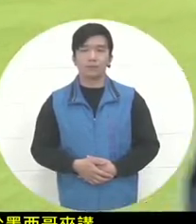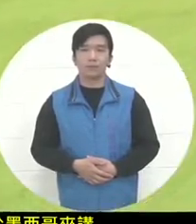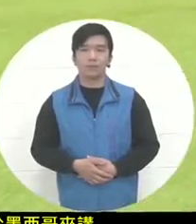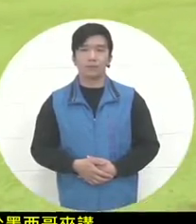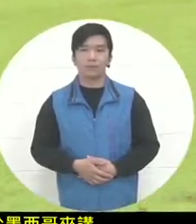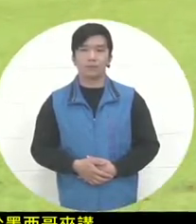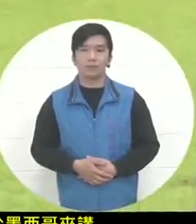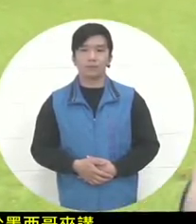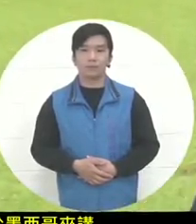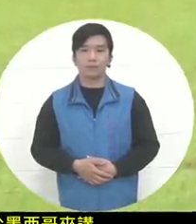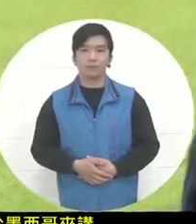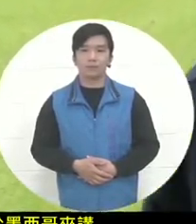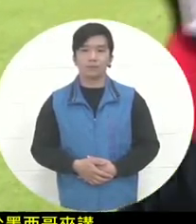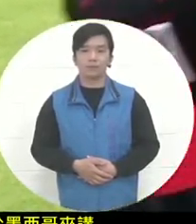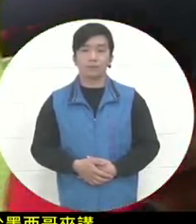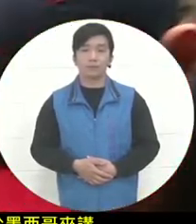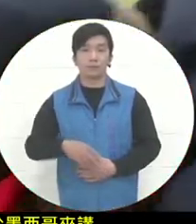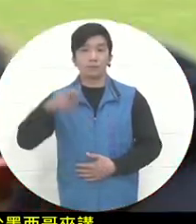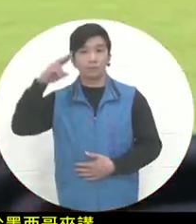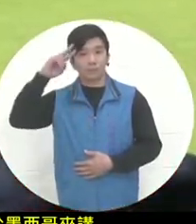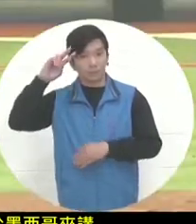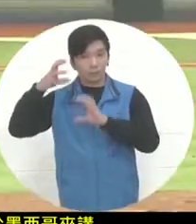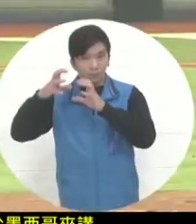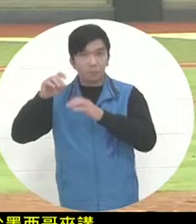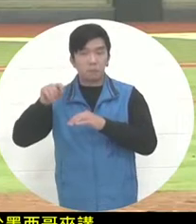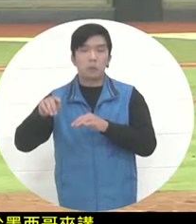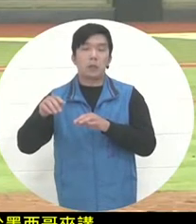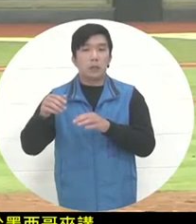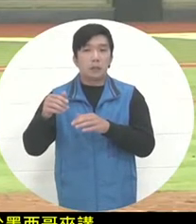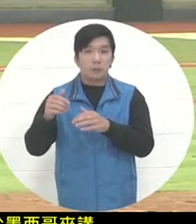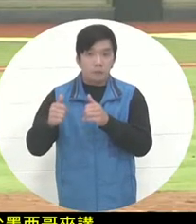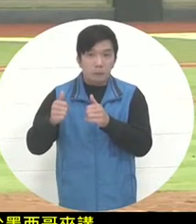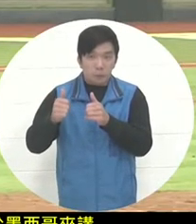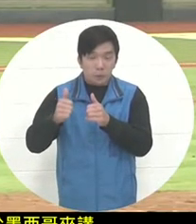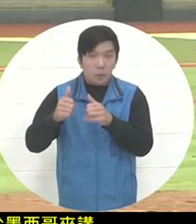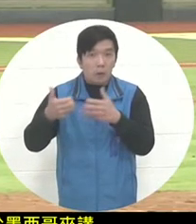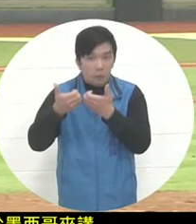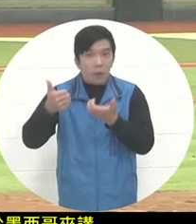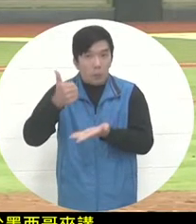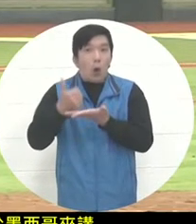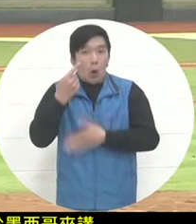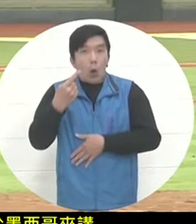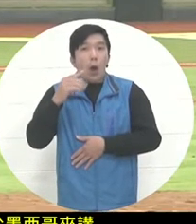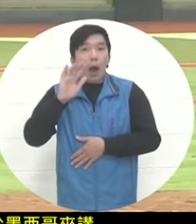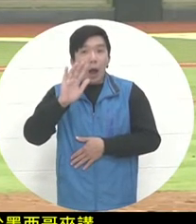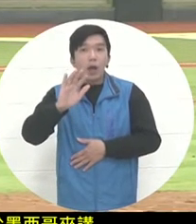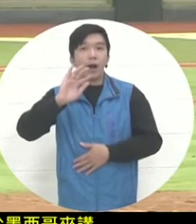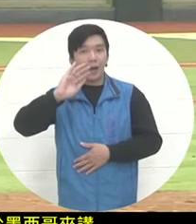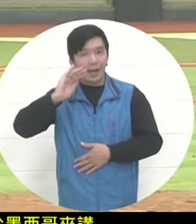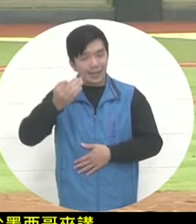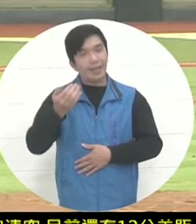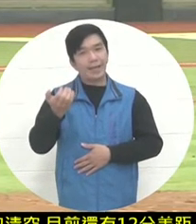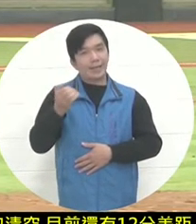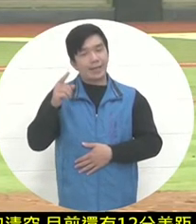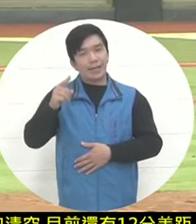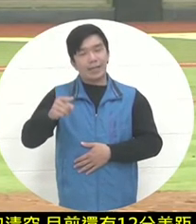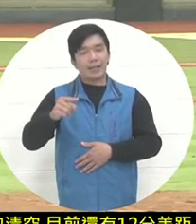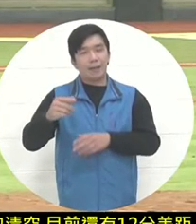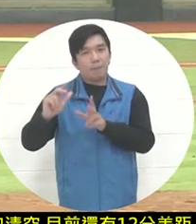Although Mexico was in this inning. There is a broken egg on the score , but the small mistake in judgment just made by the fort